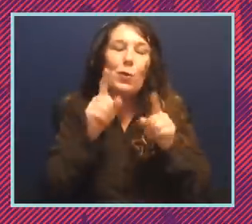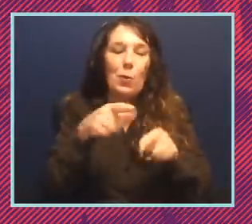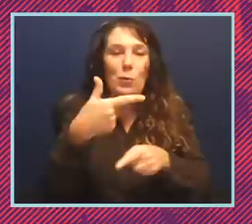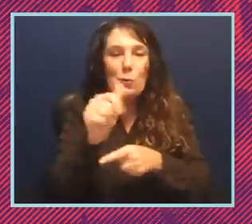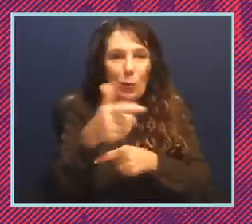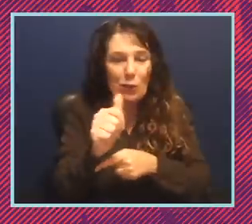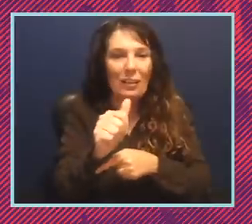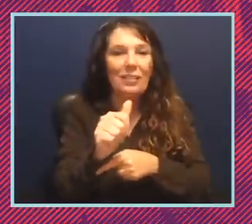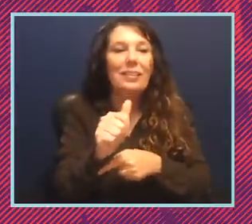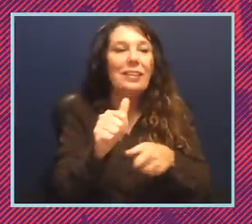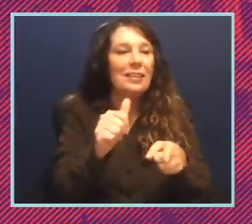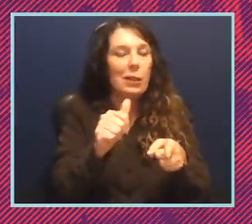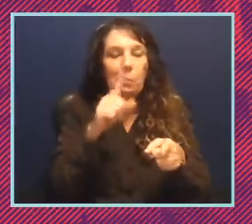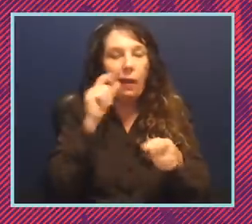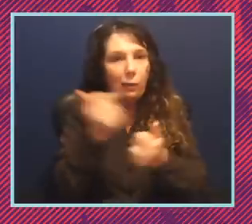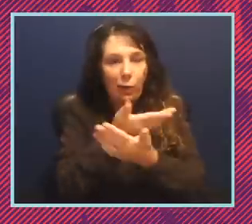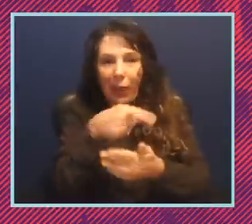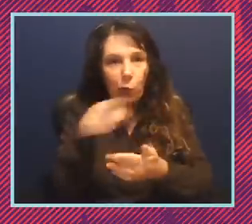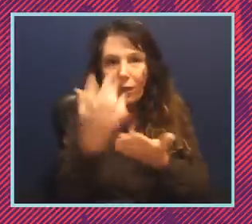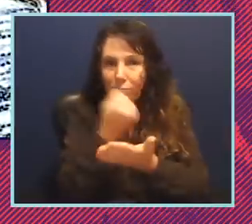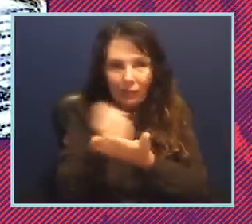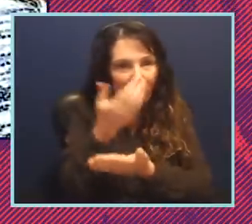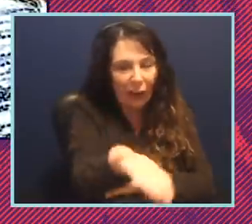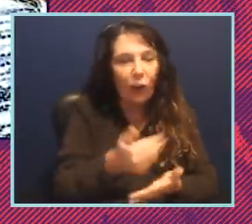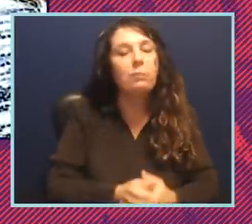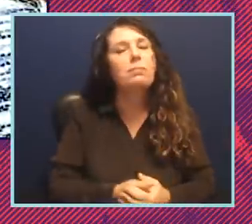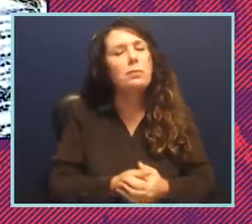of just what you all have been able to accomplish down there. But talk to us a little bit about what